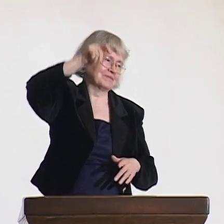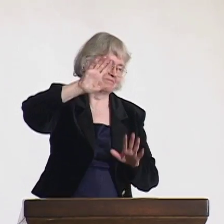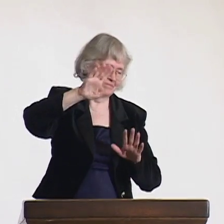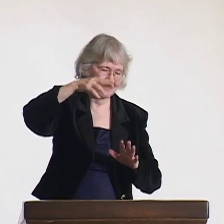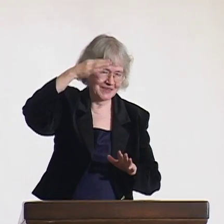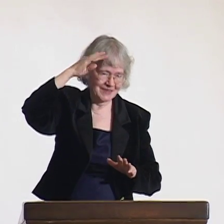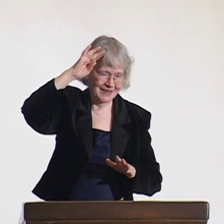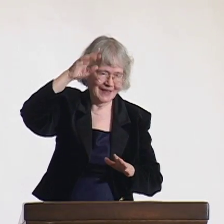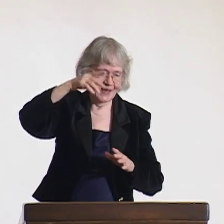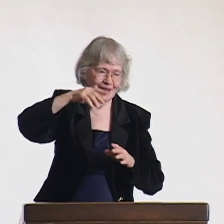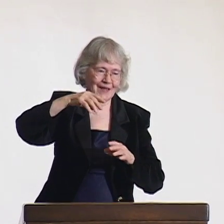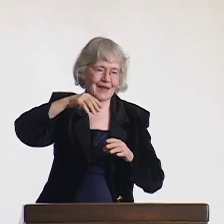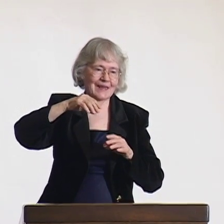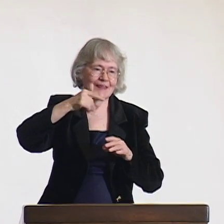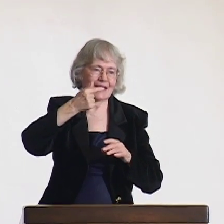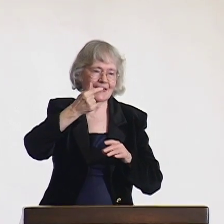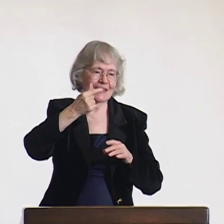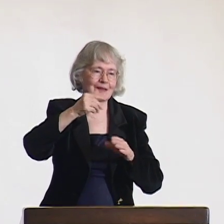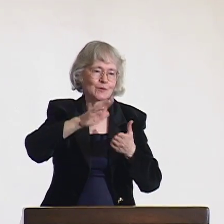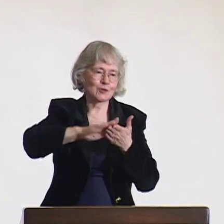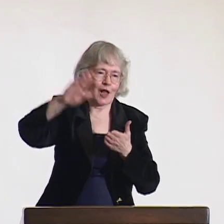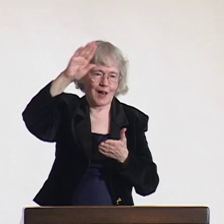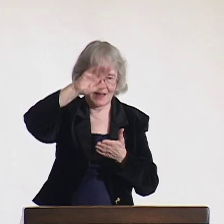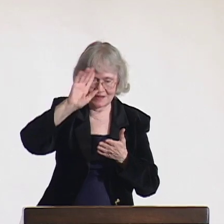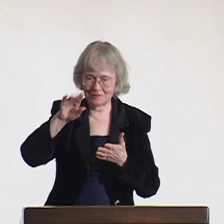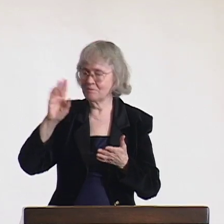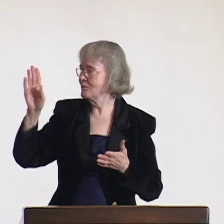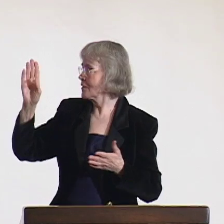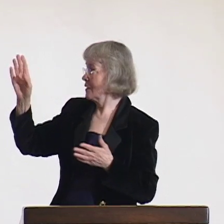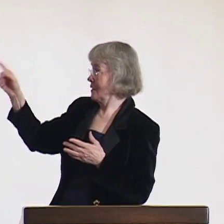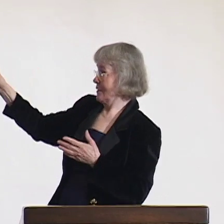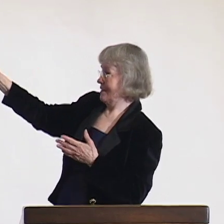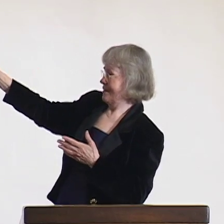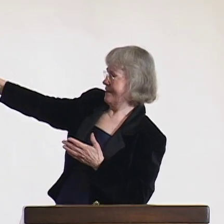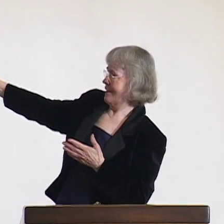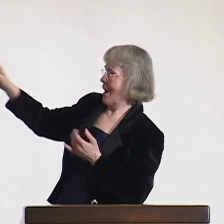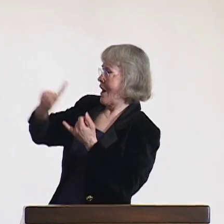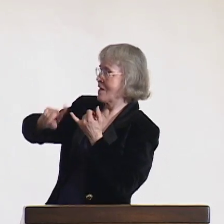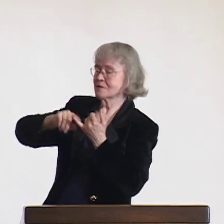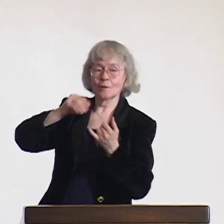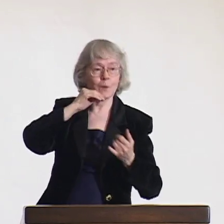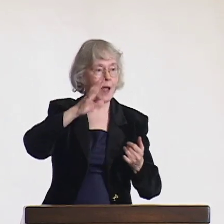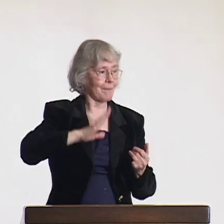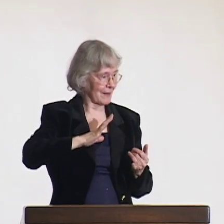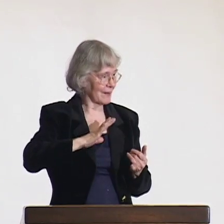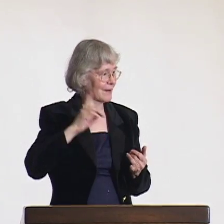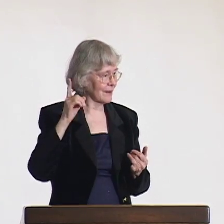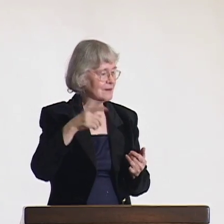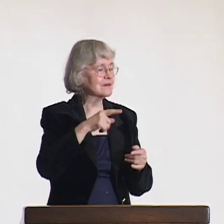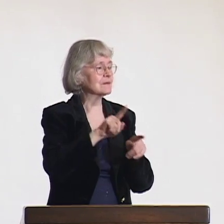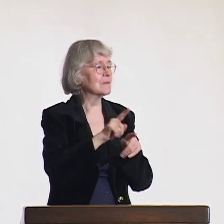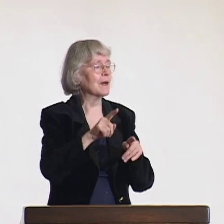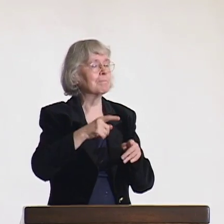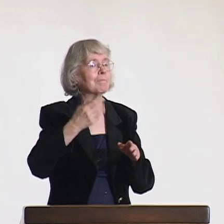To his side is a taller gentleman. He was the president of the college, and lastly, the woman at the end of the line